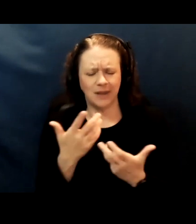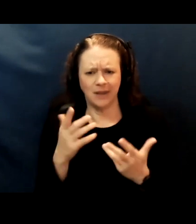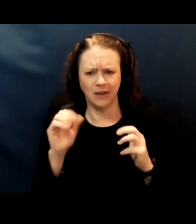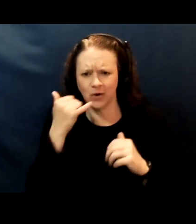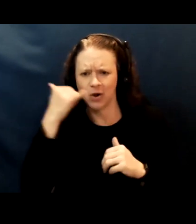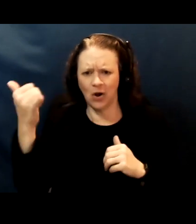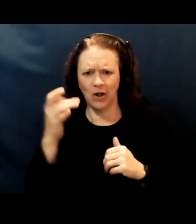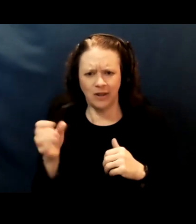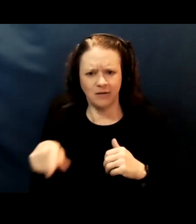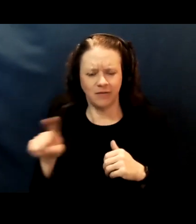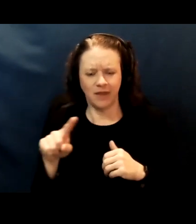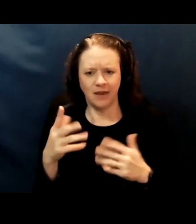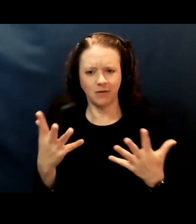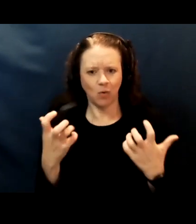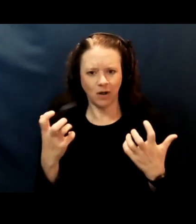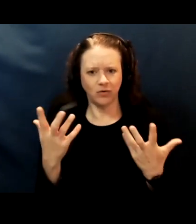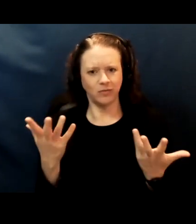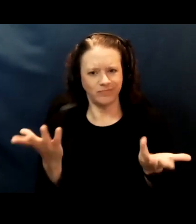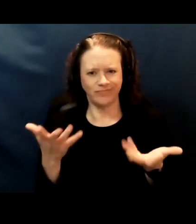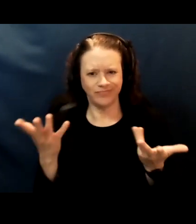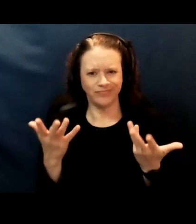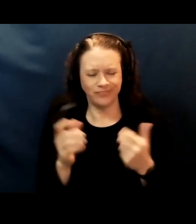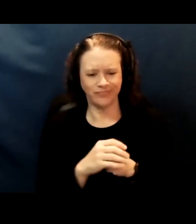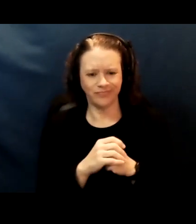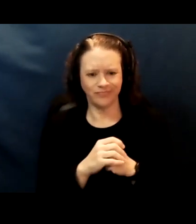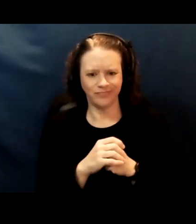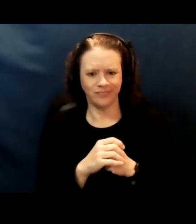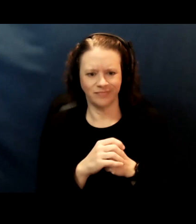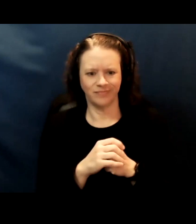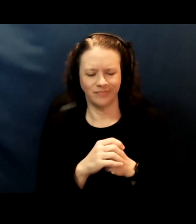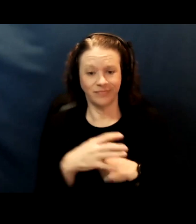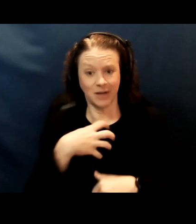if they have one of complain about their service?